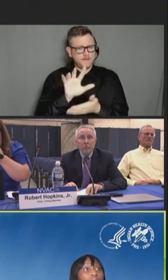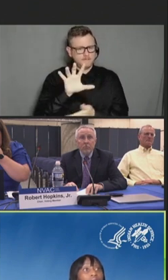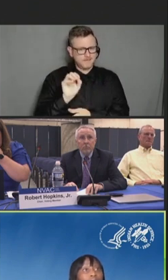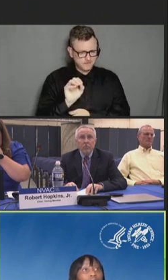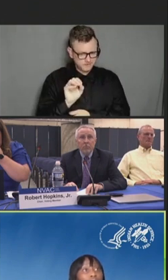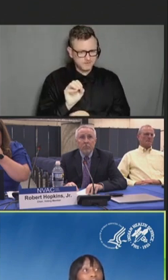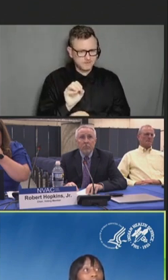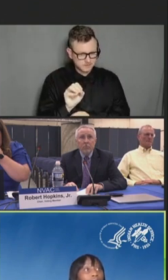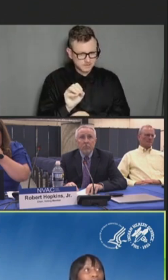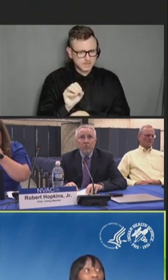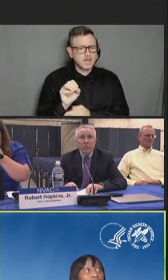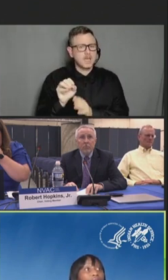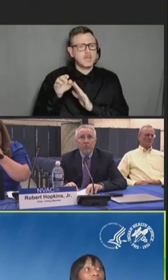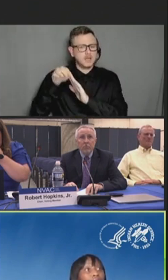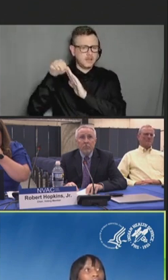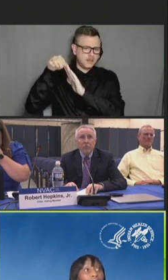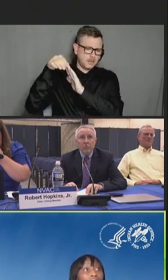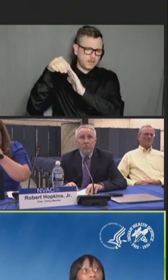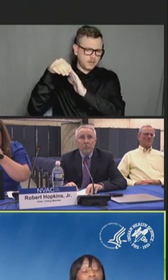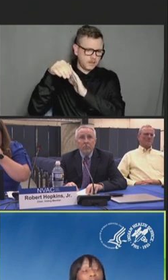downward trend, a steep decline.